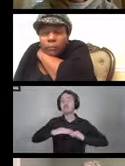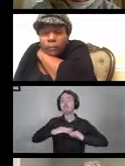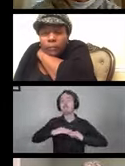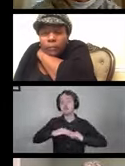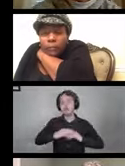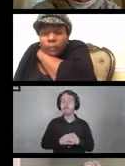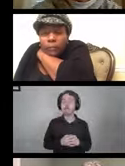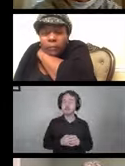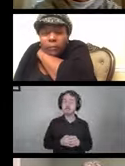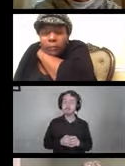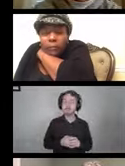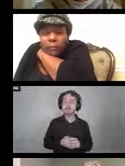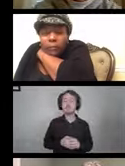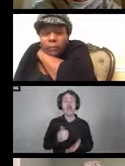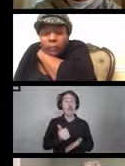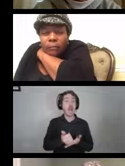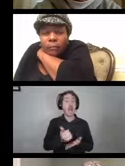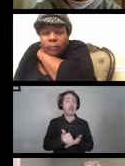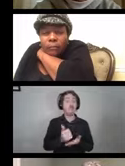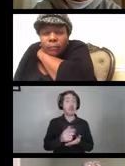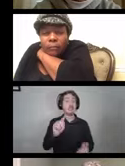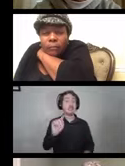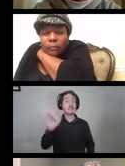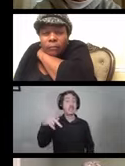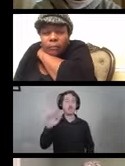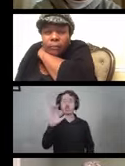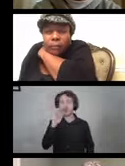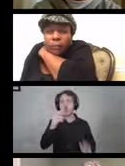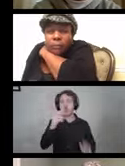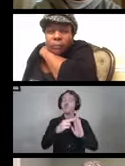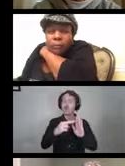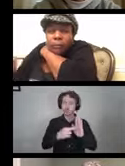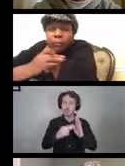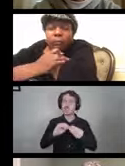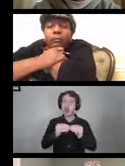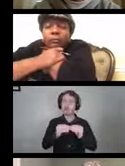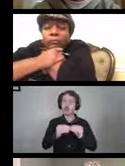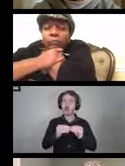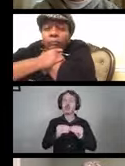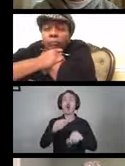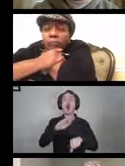Helpful tips— Look for the EPA registration number and check the number